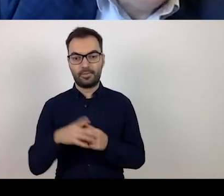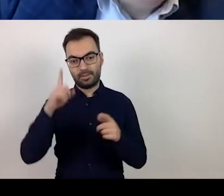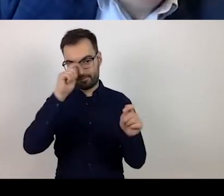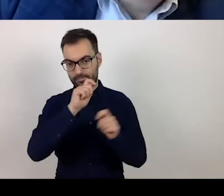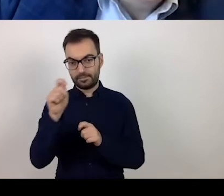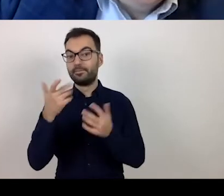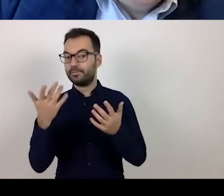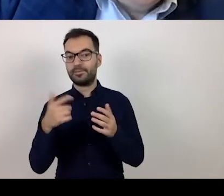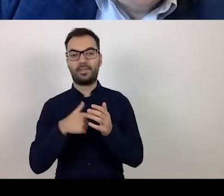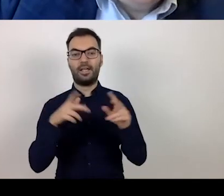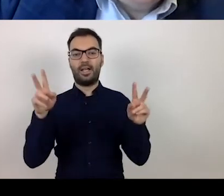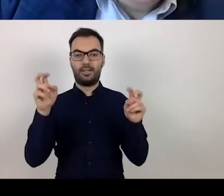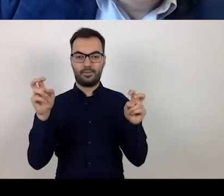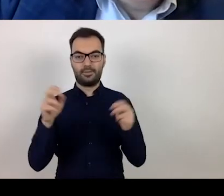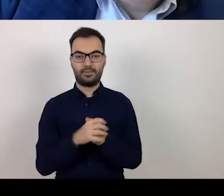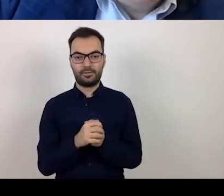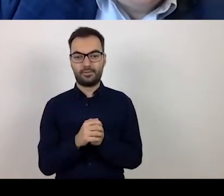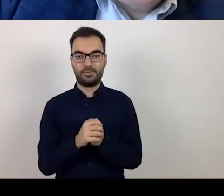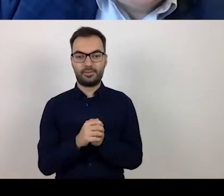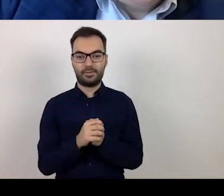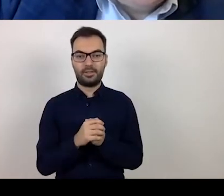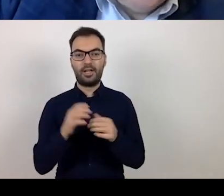the notion of special arrangements.